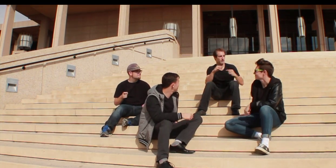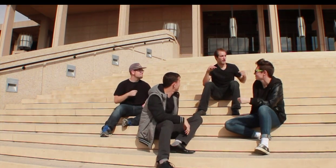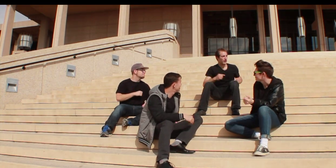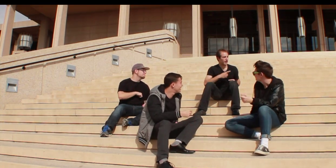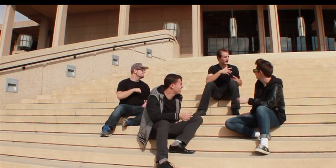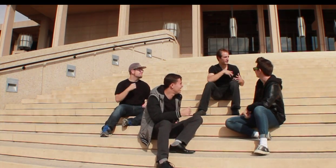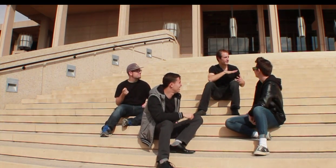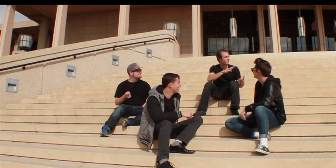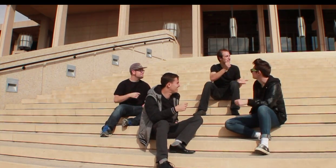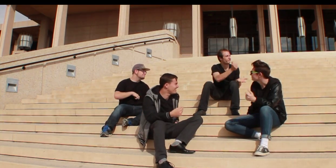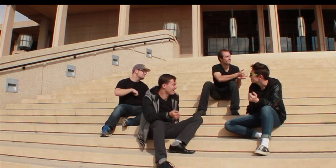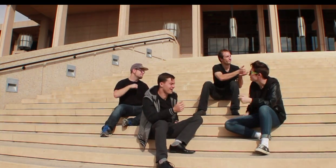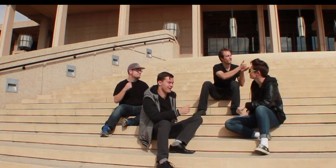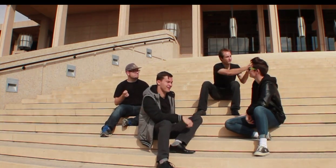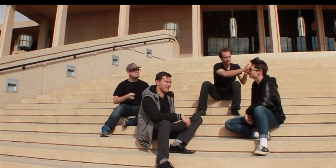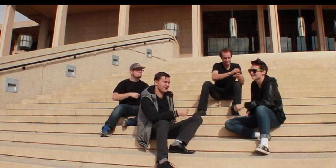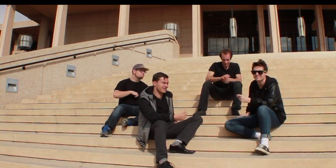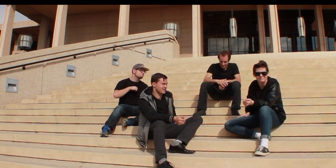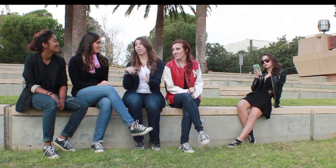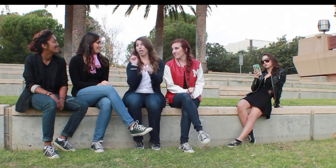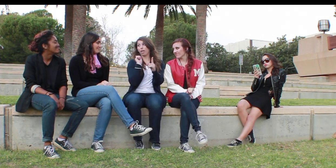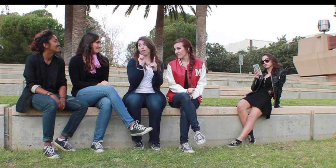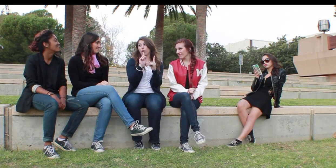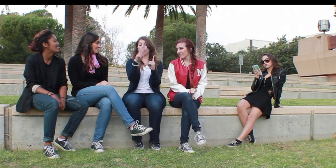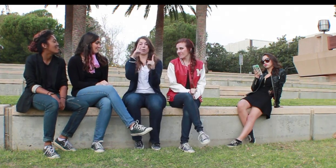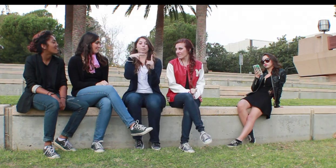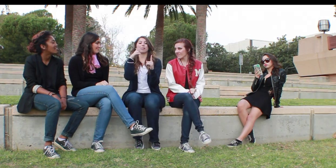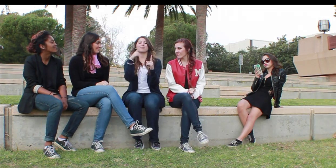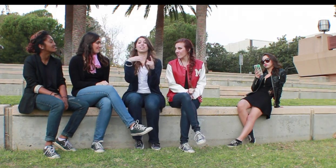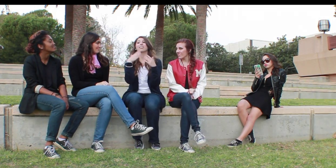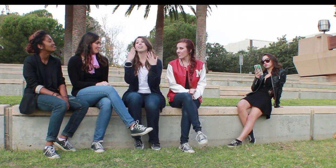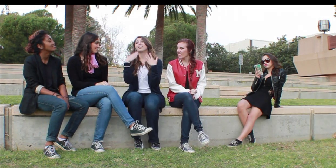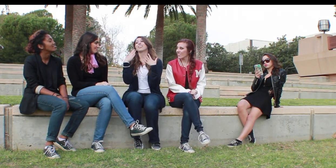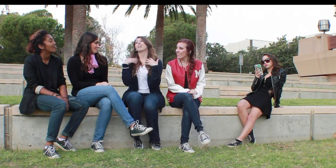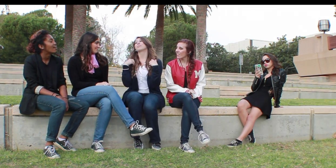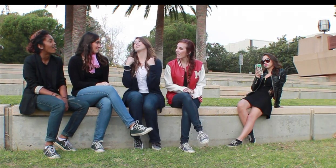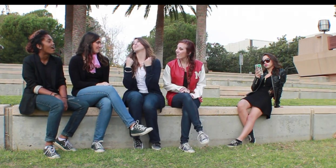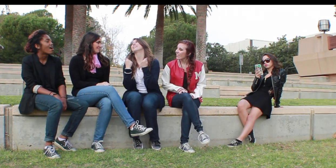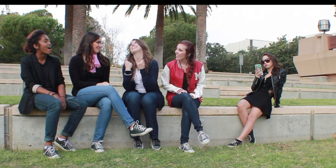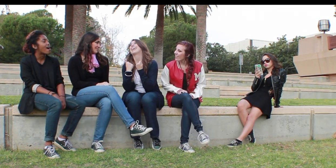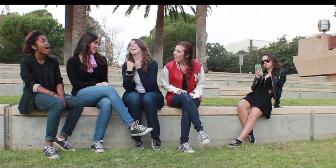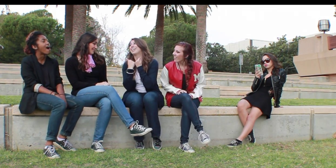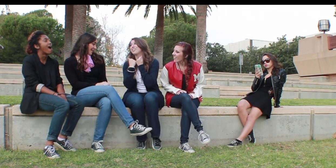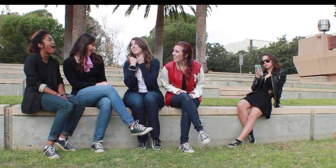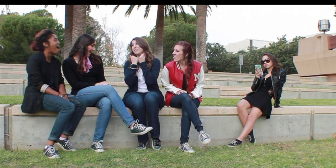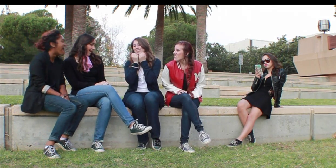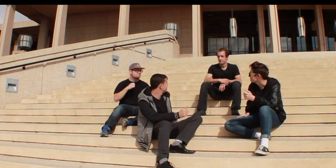Danny: She swam by me, got a cramp. Sandy: He ran by me got my suit damp.